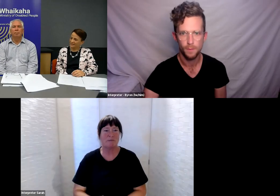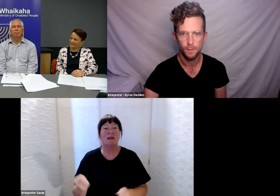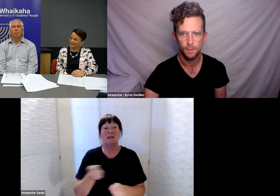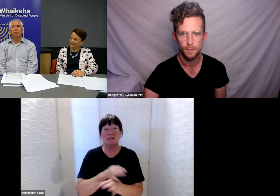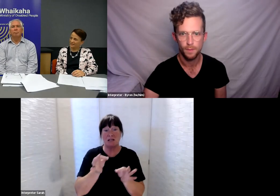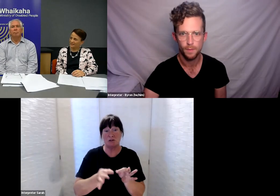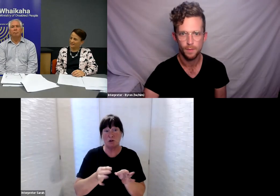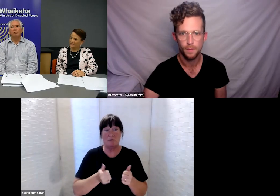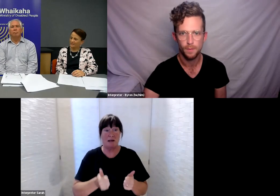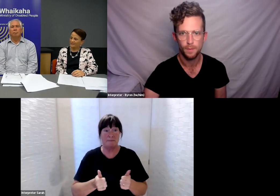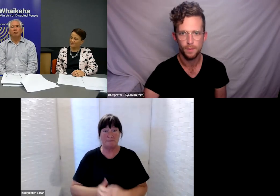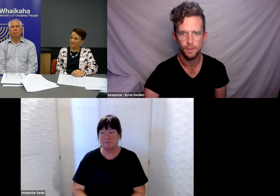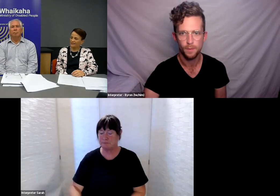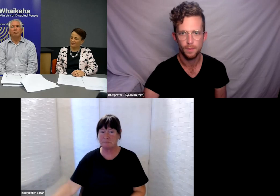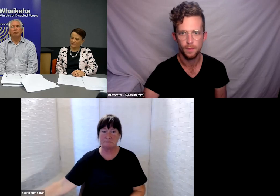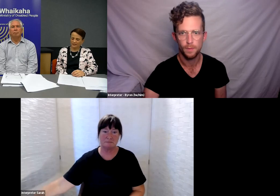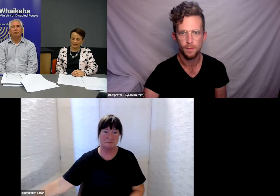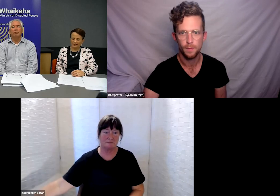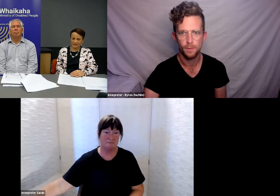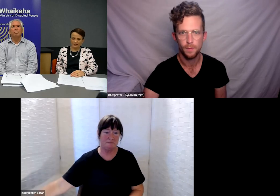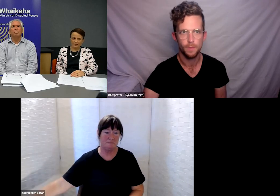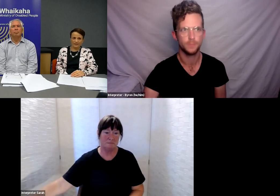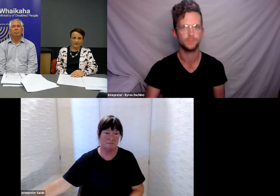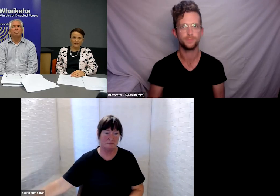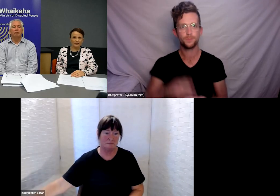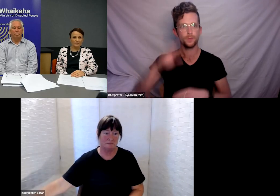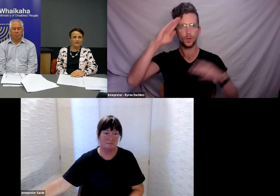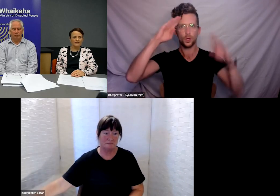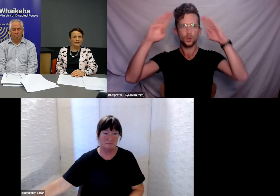Kia ora koutou ko Amanda Bleckmann tōku ingoa,